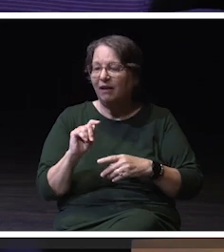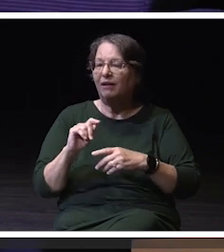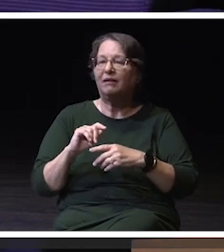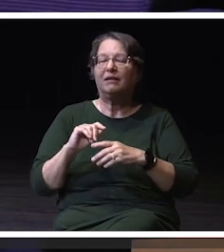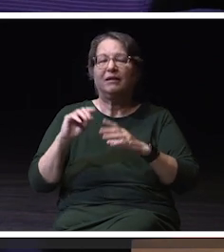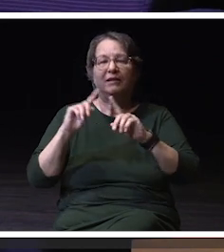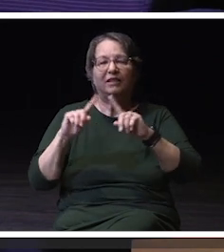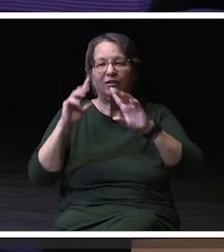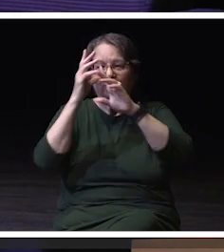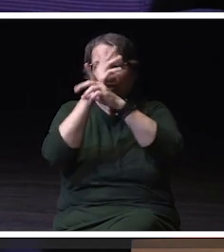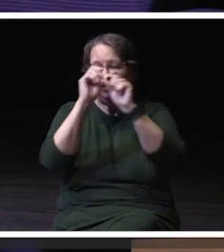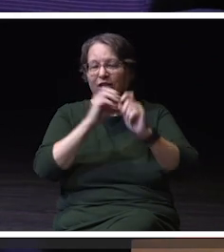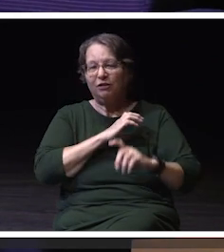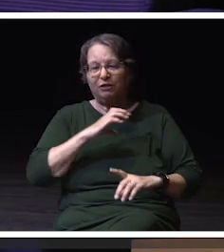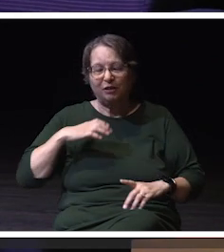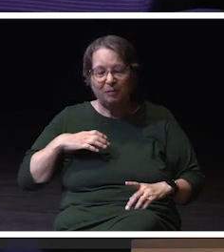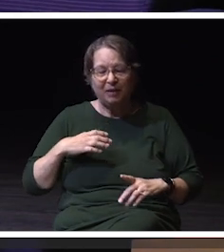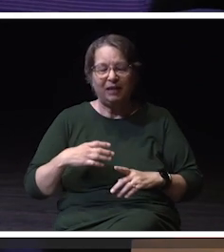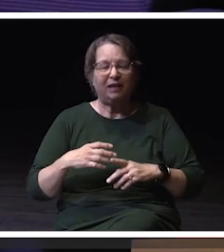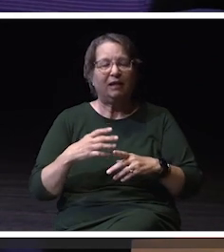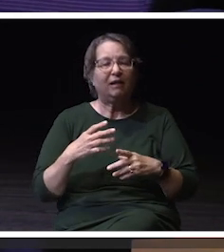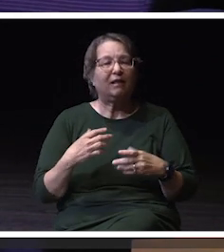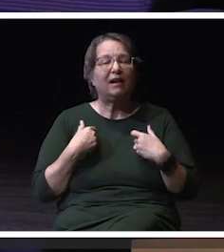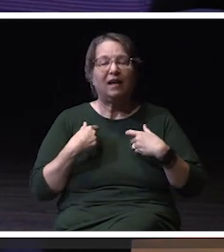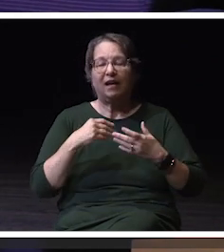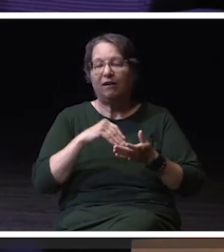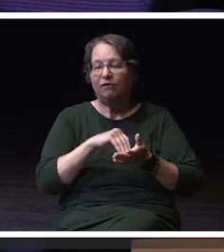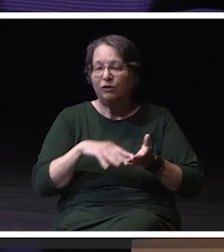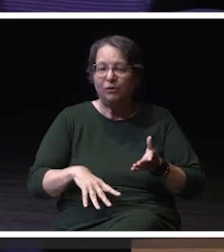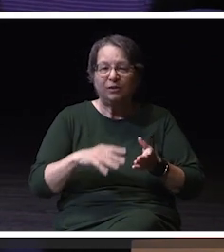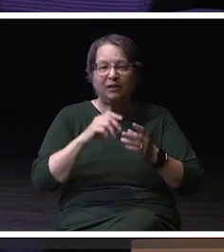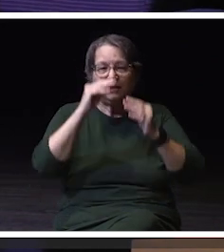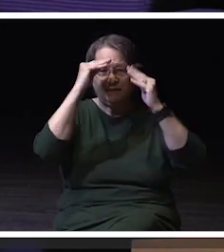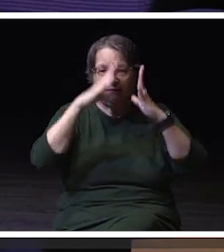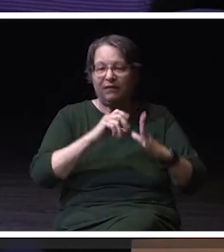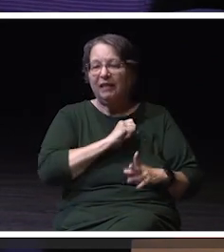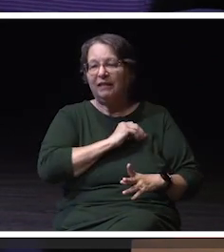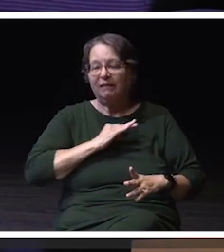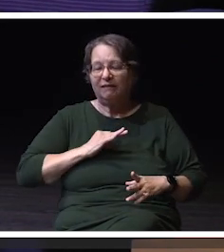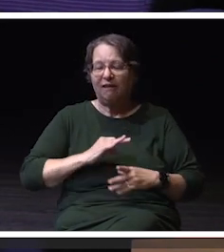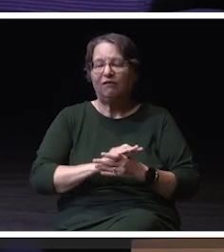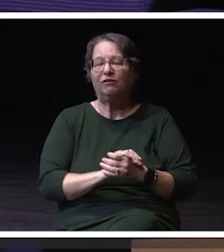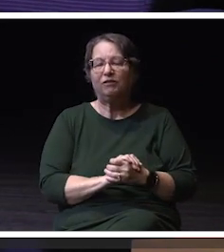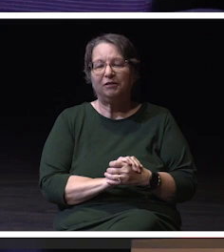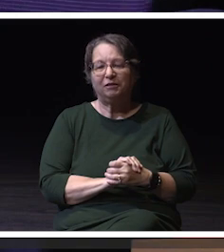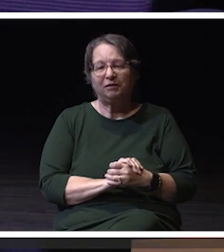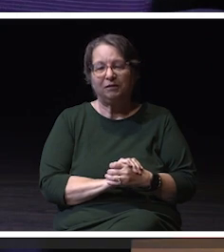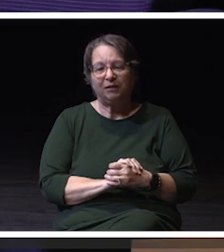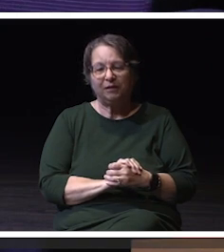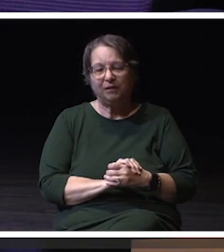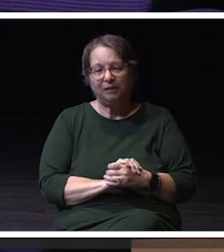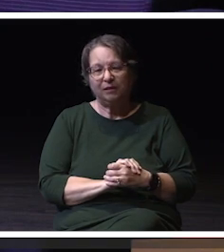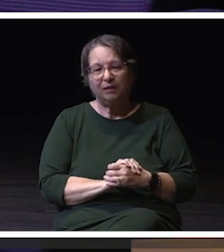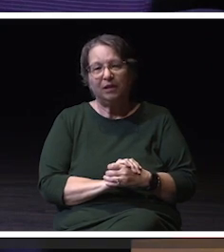which are comprised of students and faculty and staff. We're also making sure that the Chancellor's committees